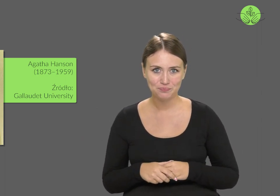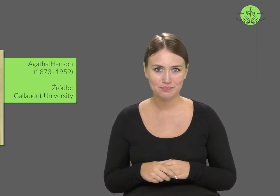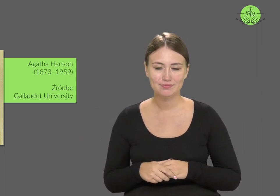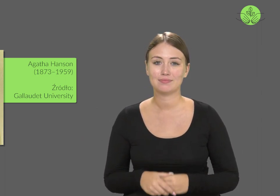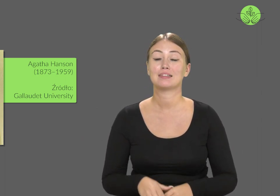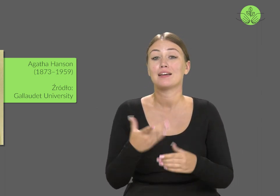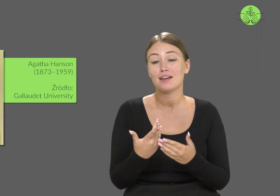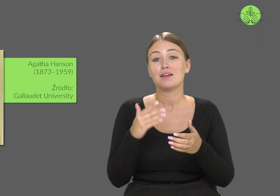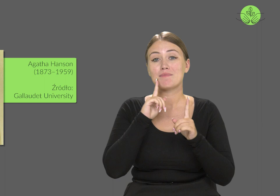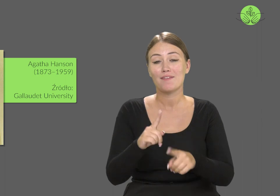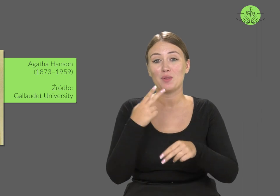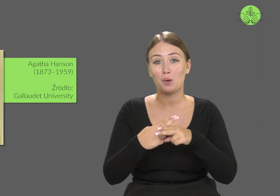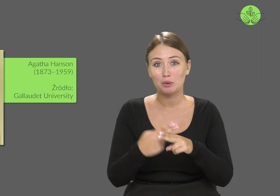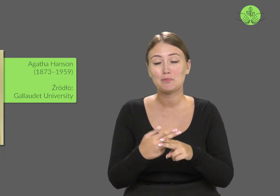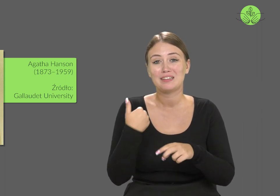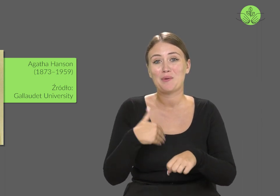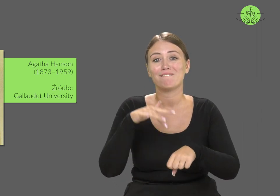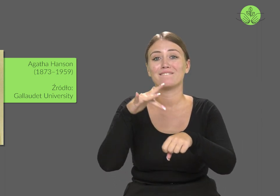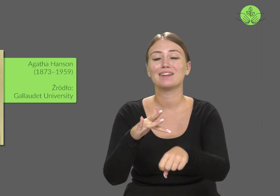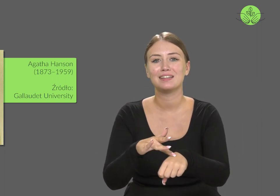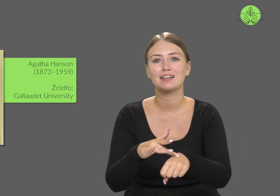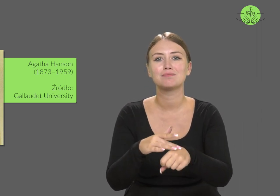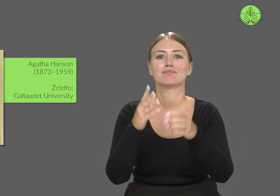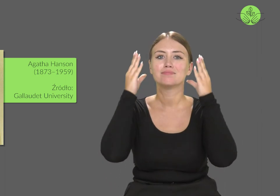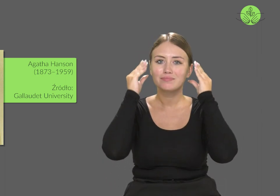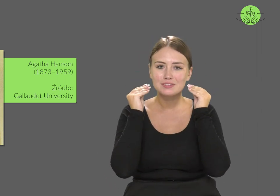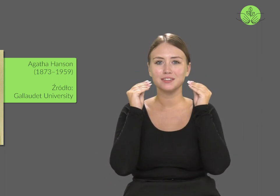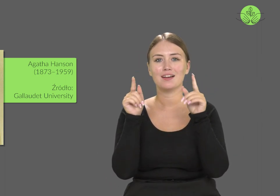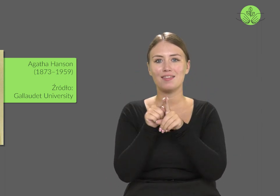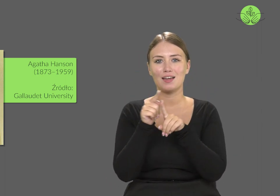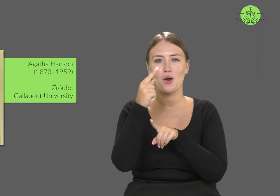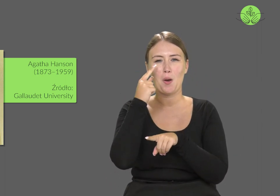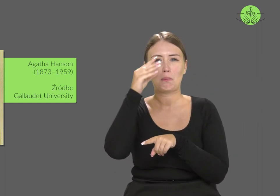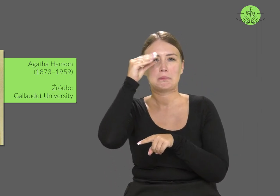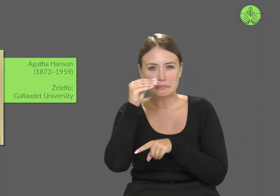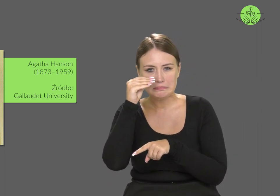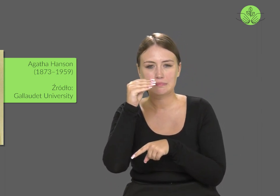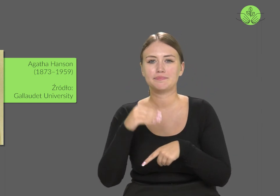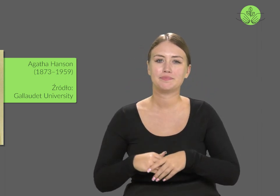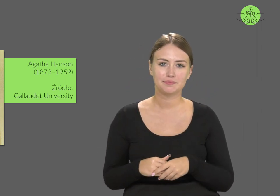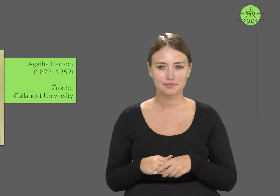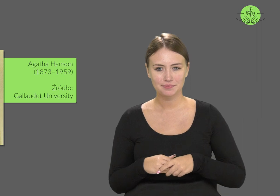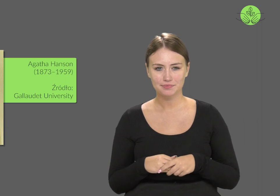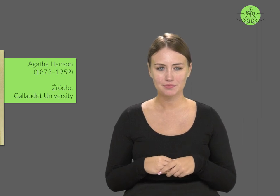As a result of the illness, she lost her hearing and the sight in one eye.